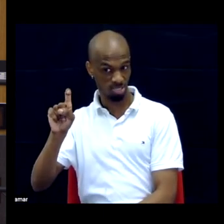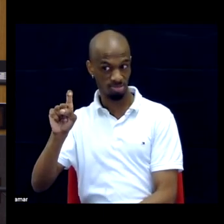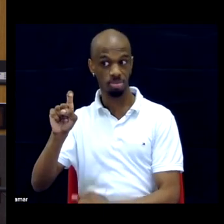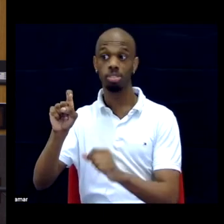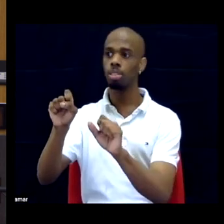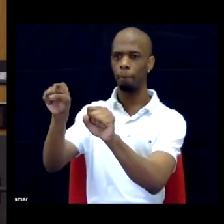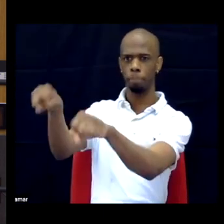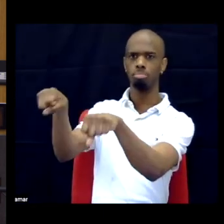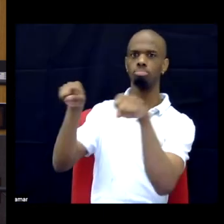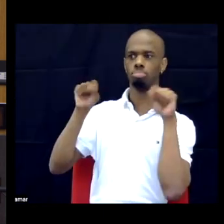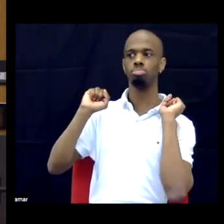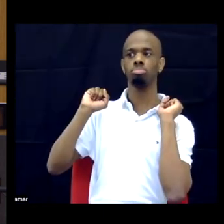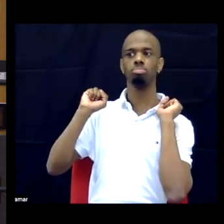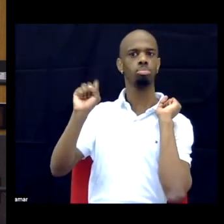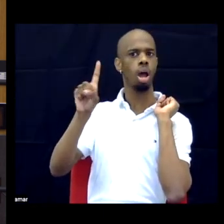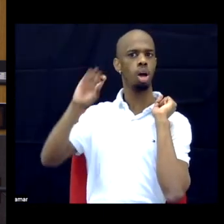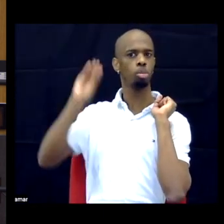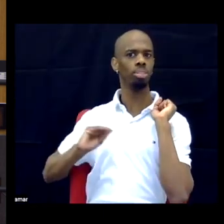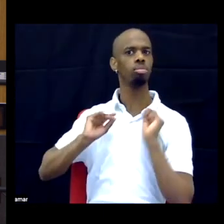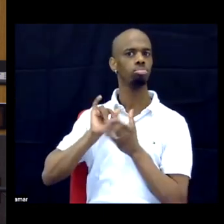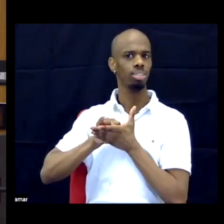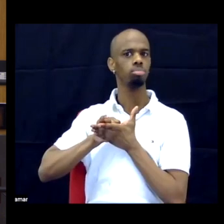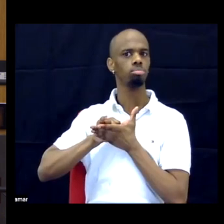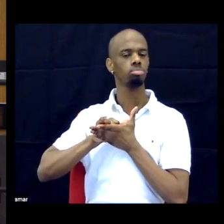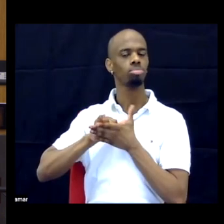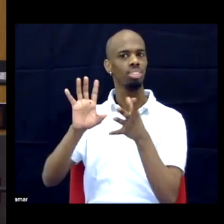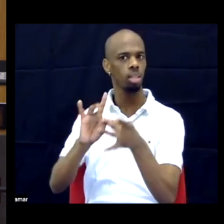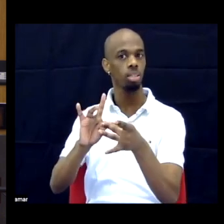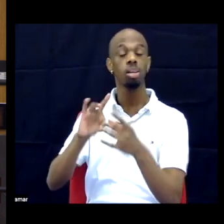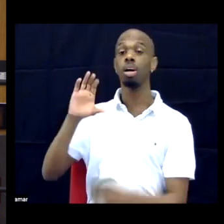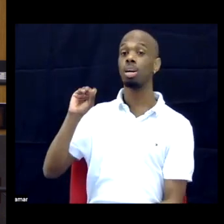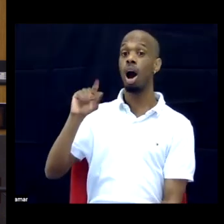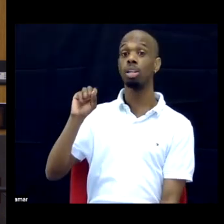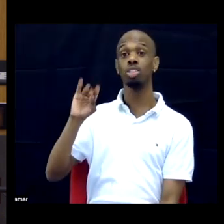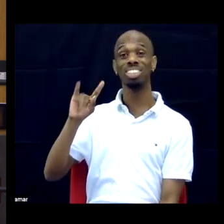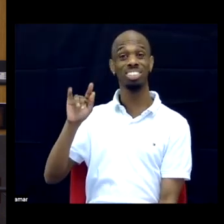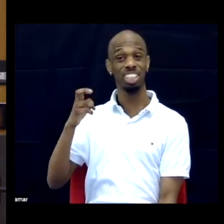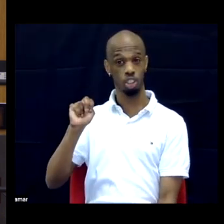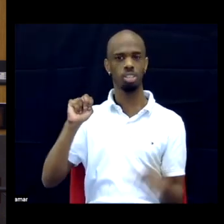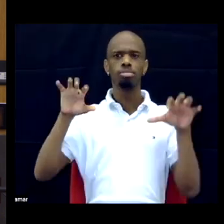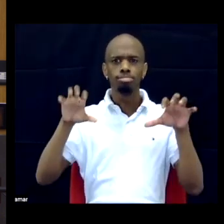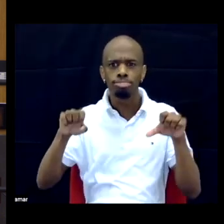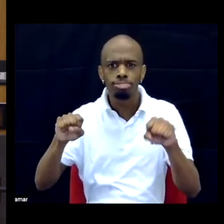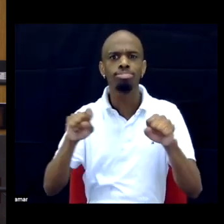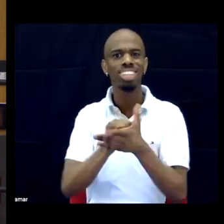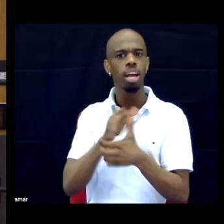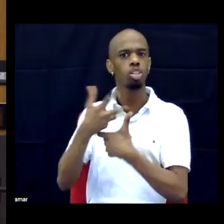DR. Yeah, 100%. Colonization in so many ways, like, has done harm to people's bodies, minds, right, so